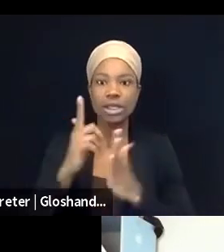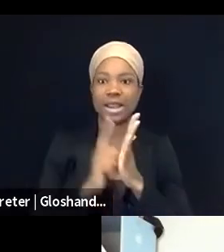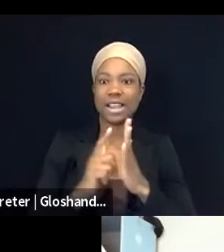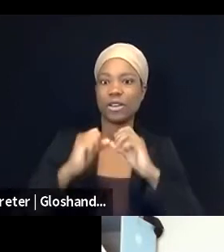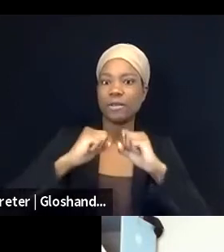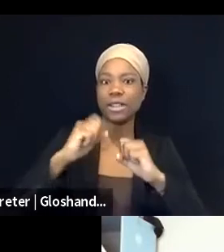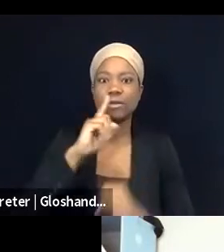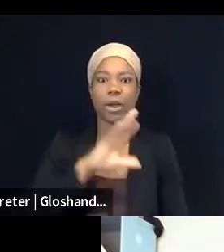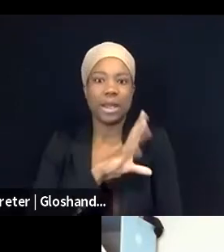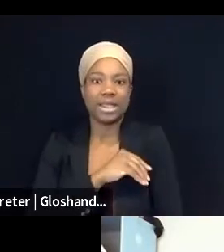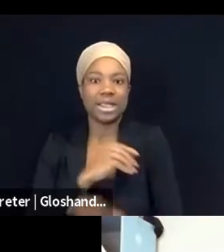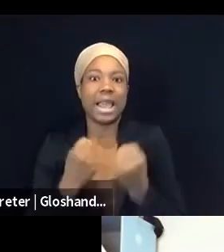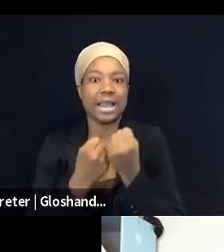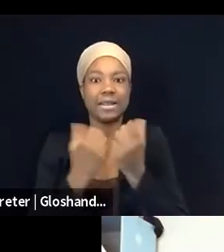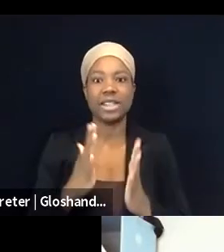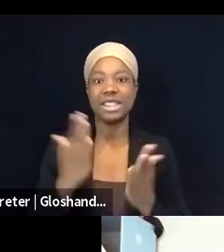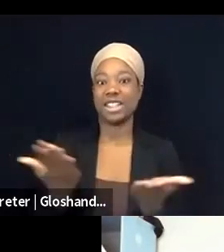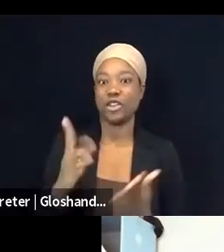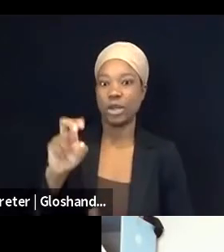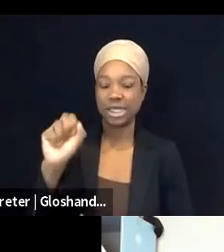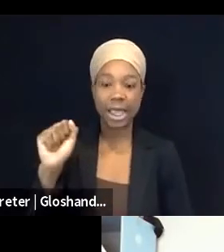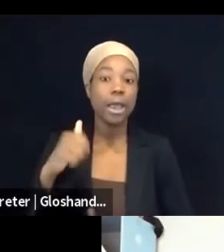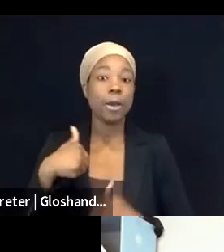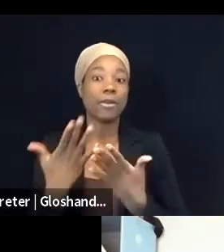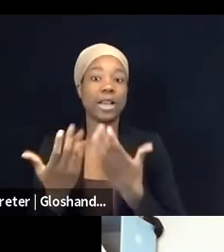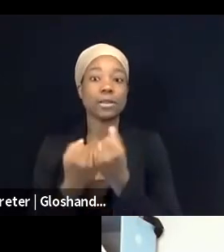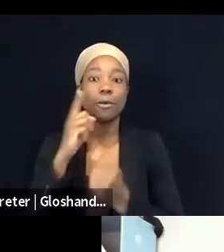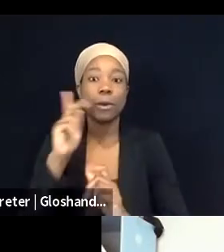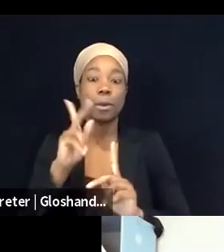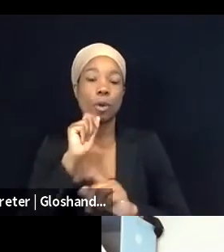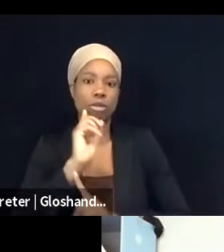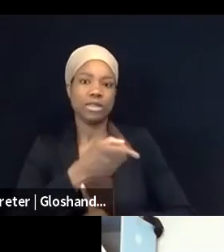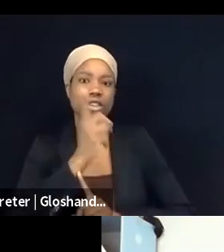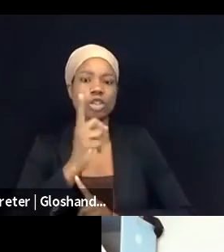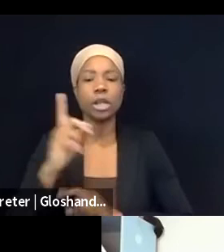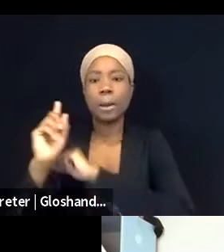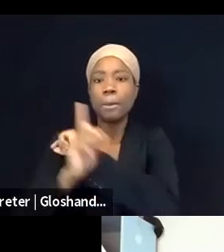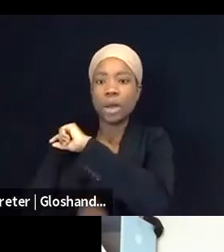who are censored, punished, falsely accused for speaking out for Palestinian rights,